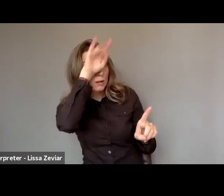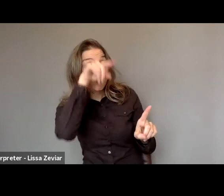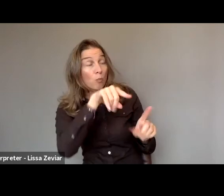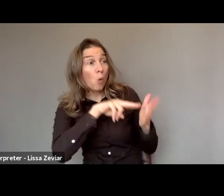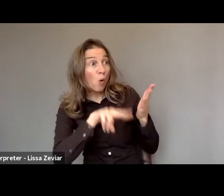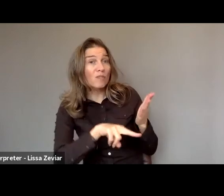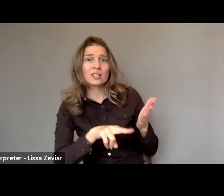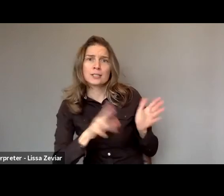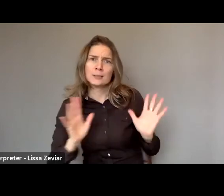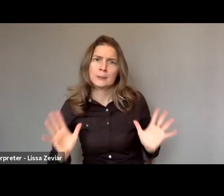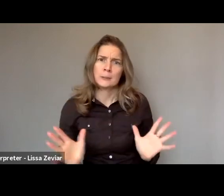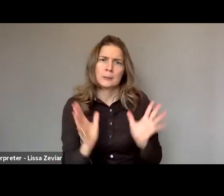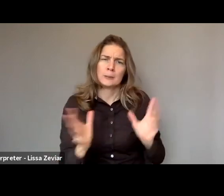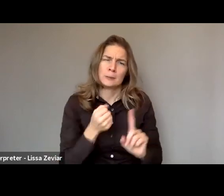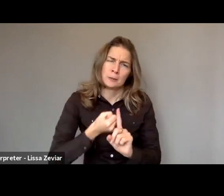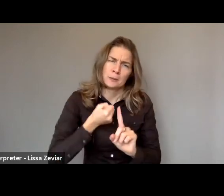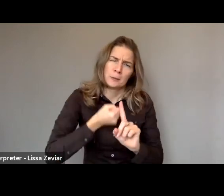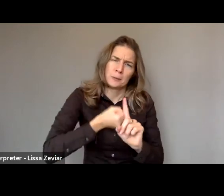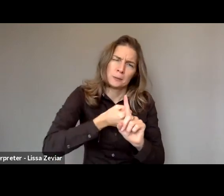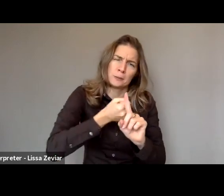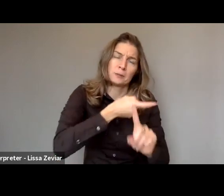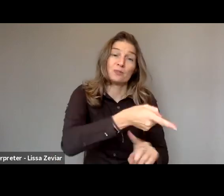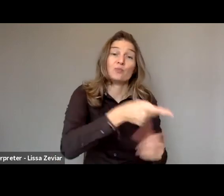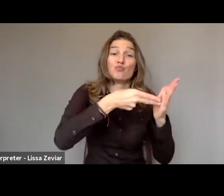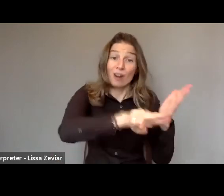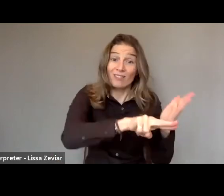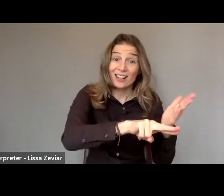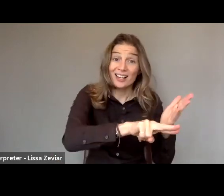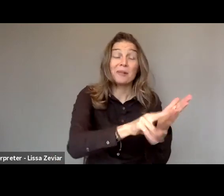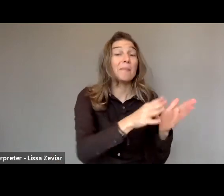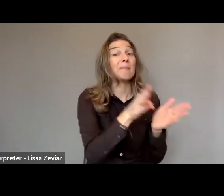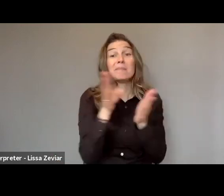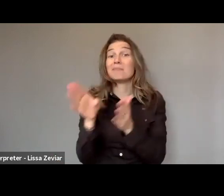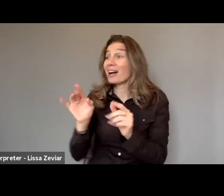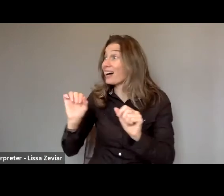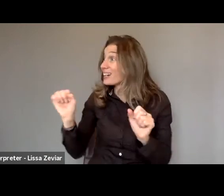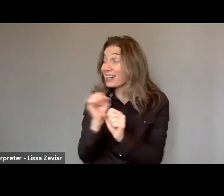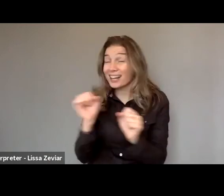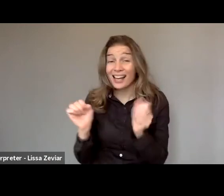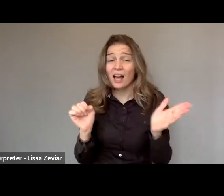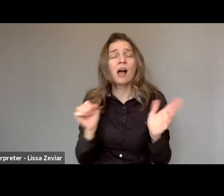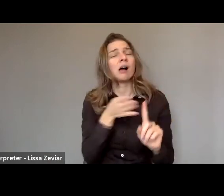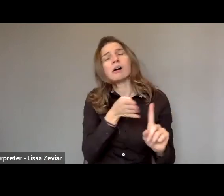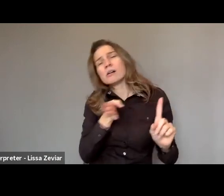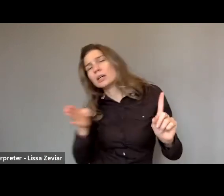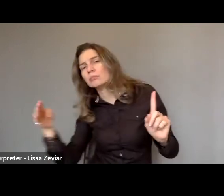However, we do recognize that if we aren't able to do that, we’ll look into alternative avenues.